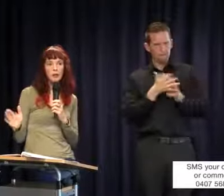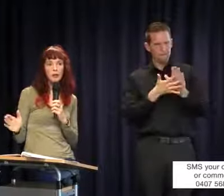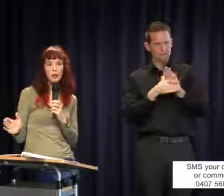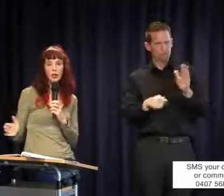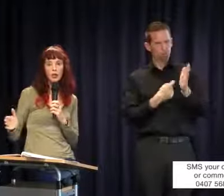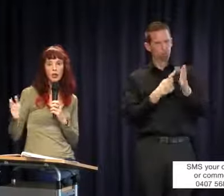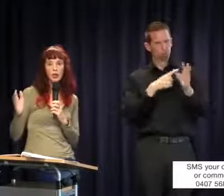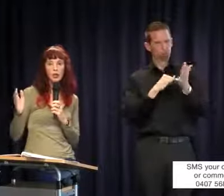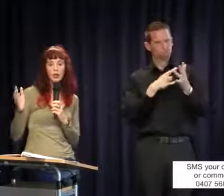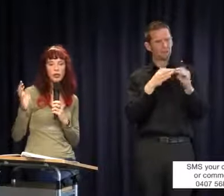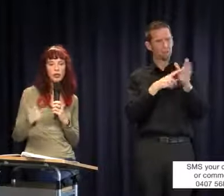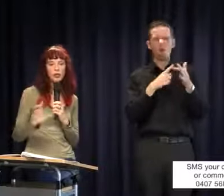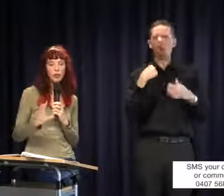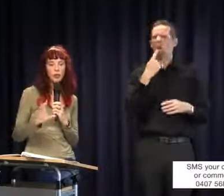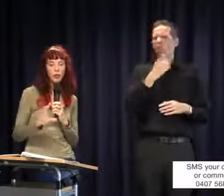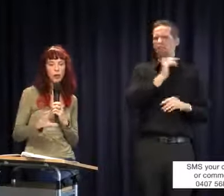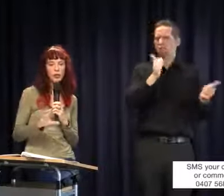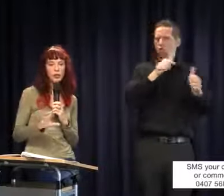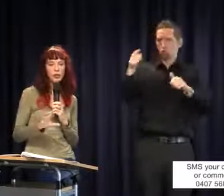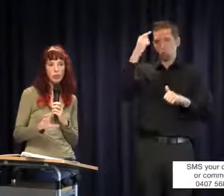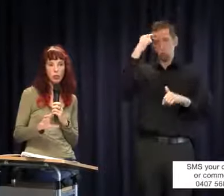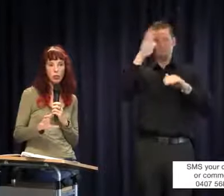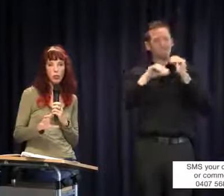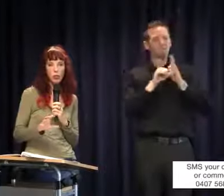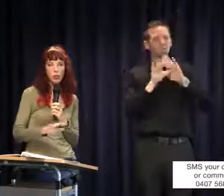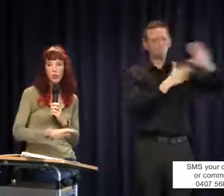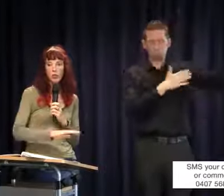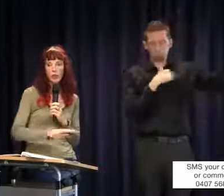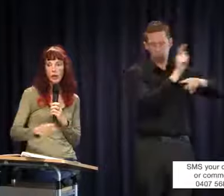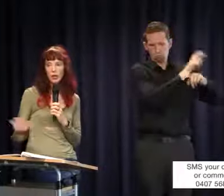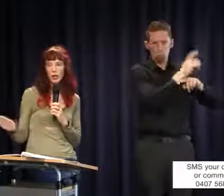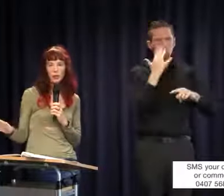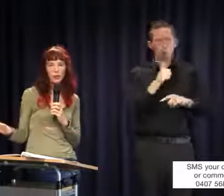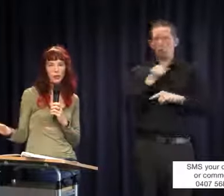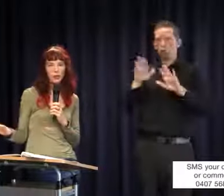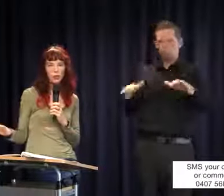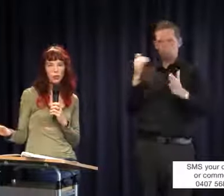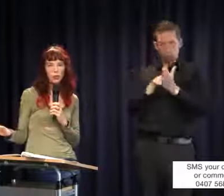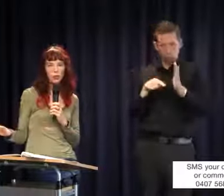funding. These kids have the right to these supports regardless of program for students